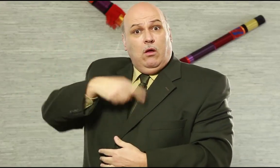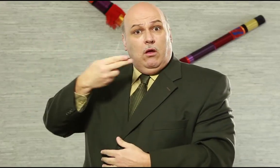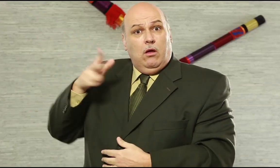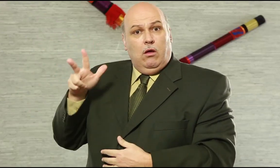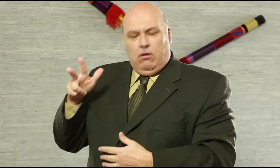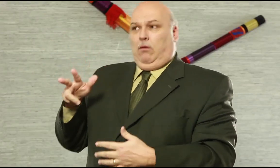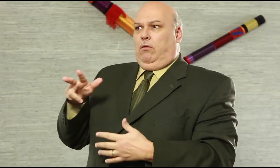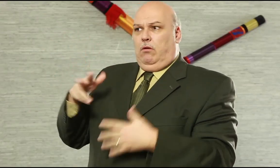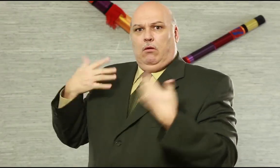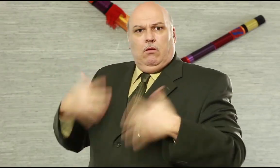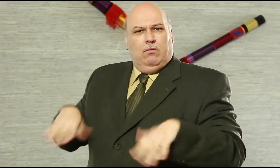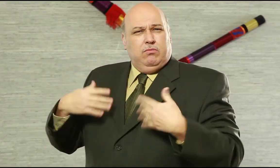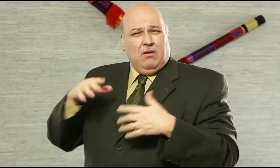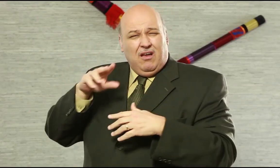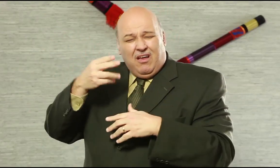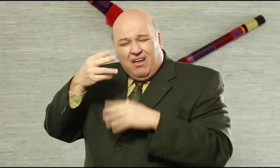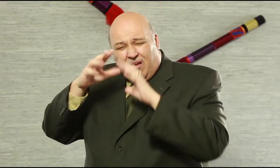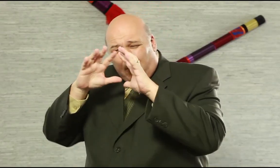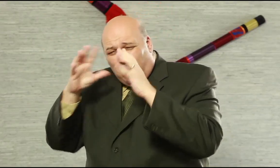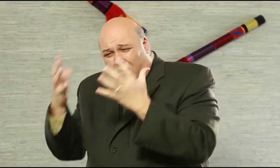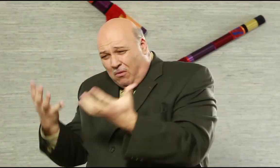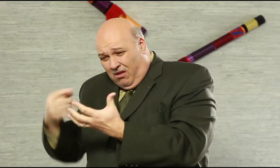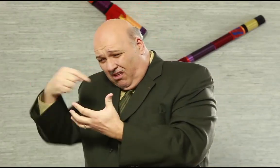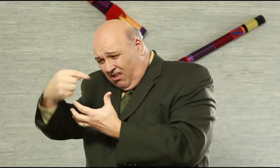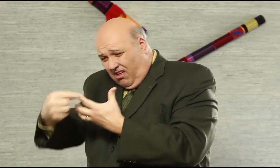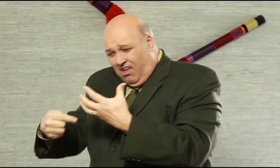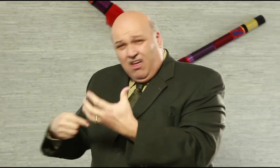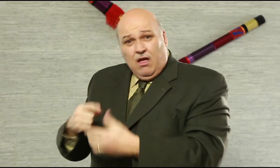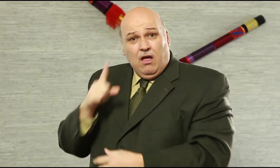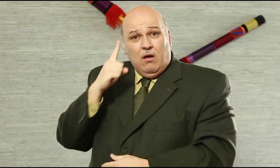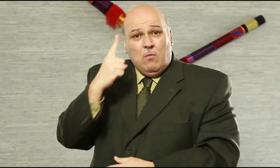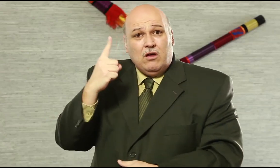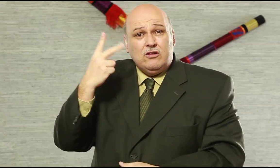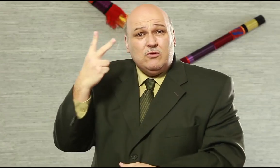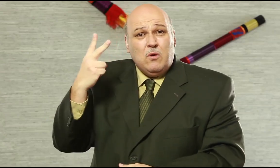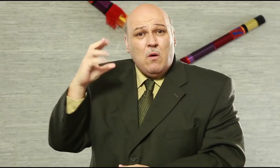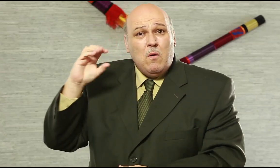shows are in International Sign for the whole